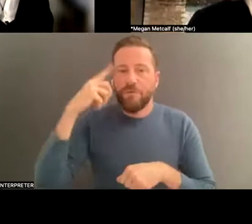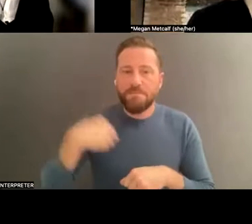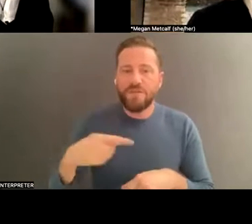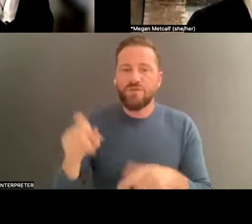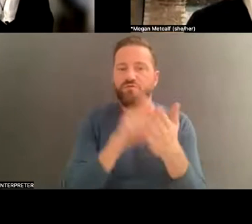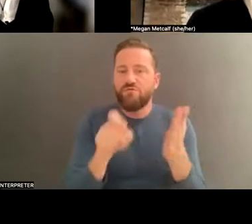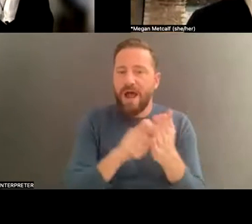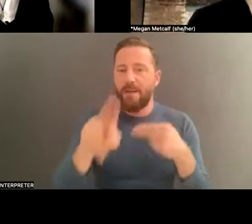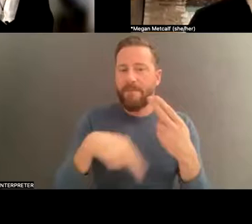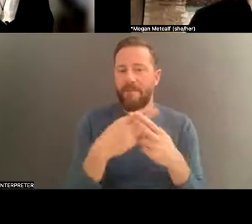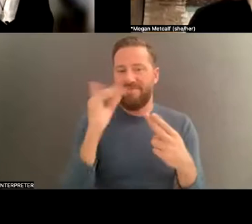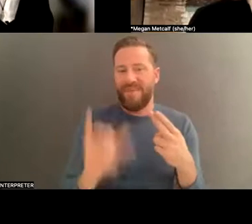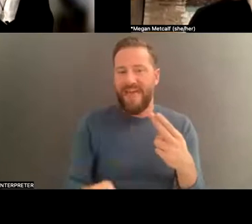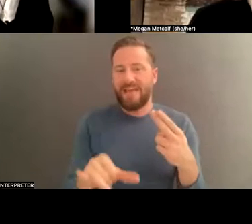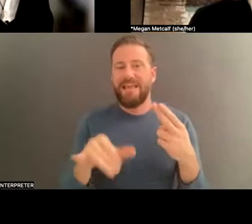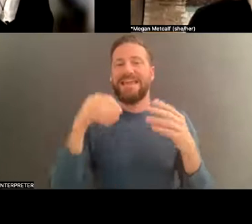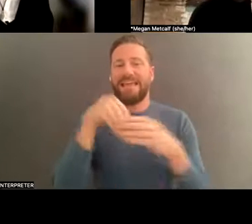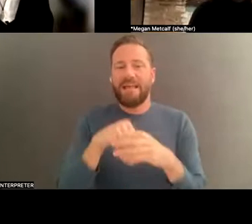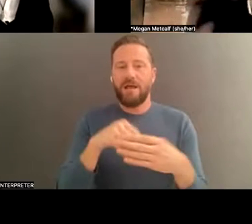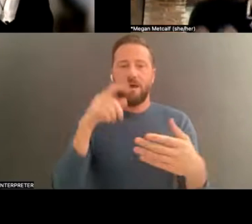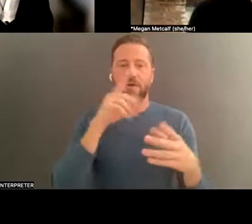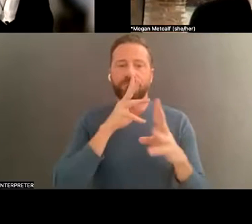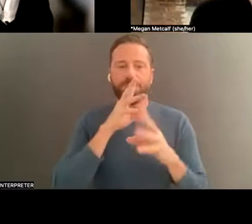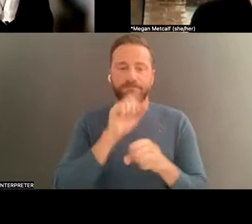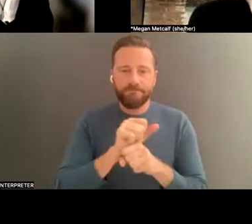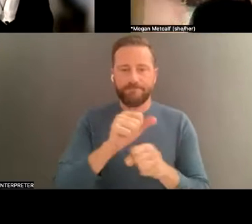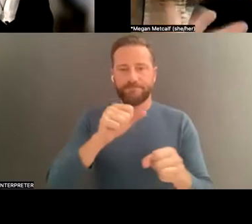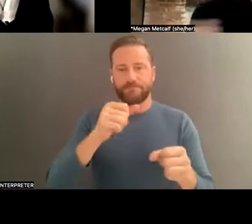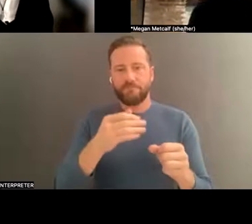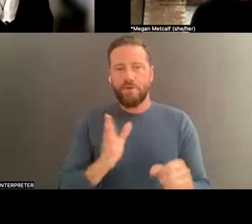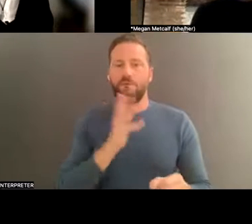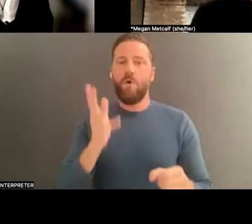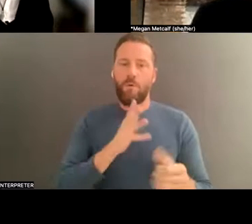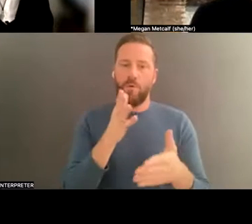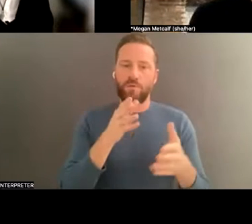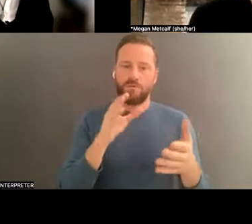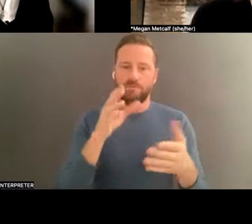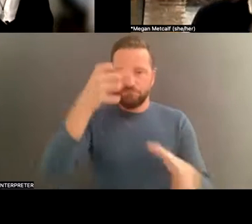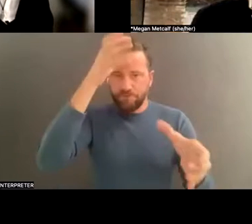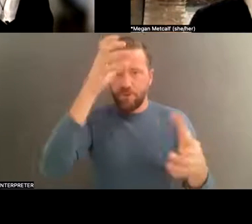way. And I wish it wasn't that. You know, I wish it wasn't that, because also I consider scholarship